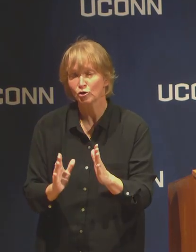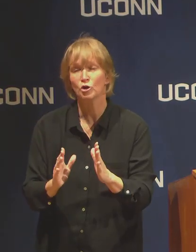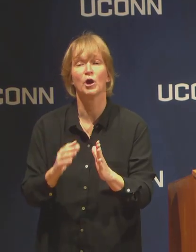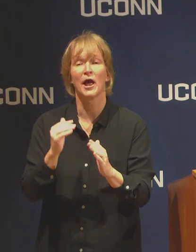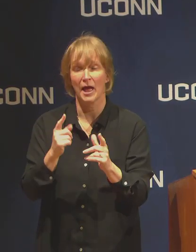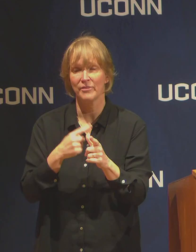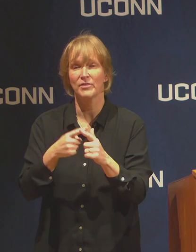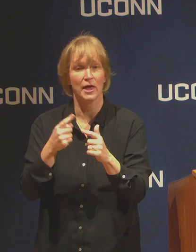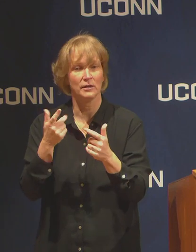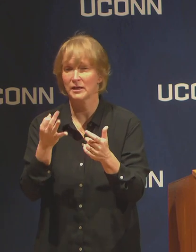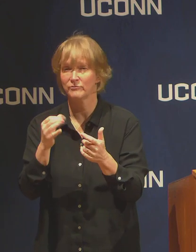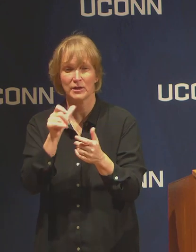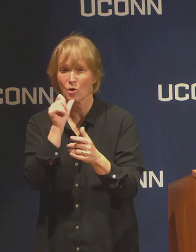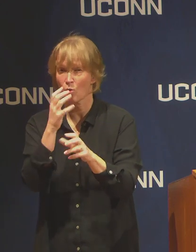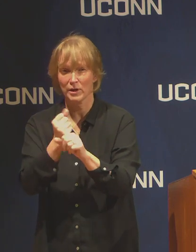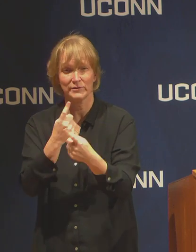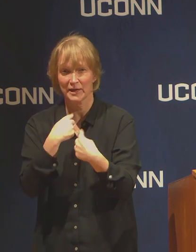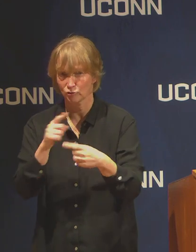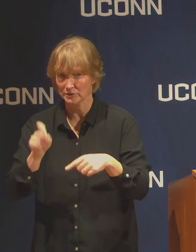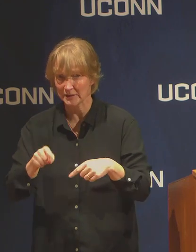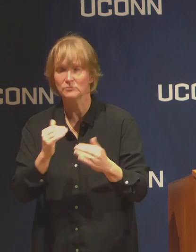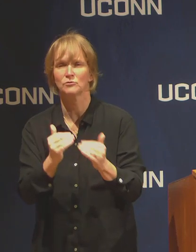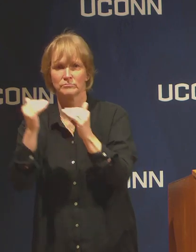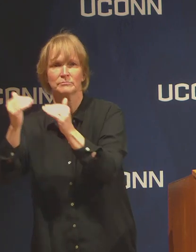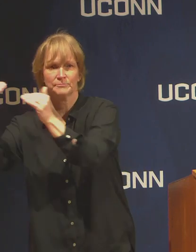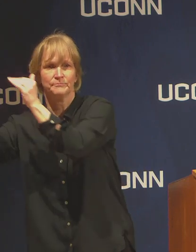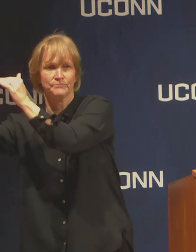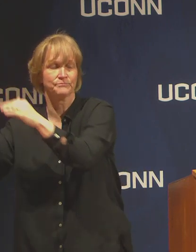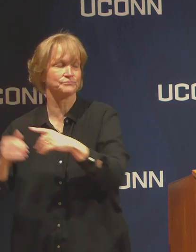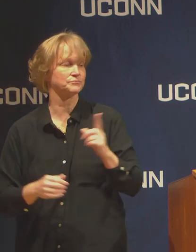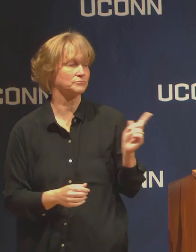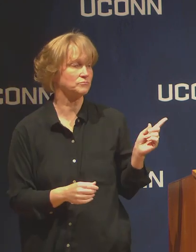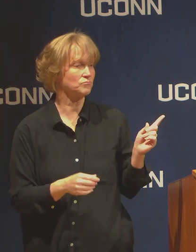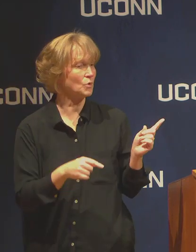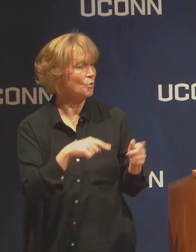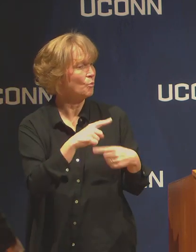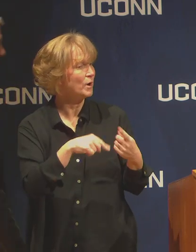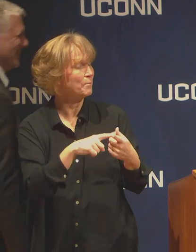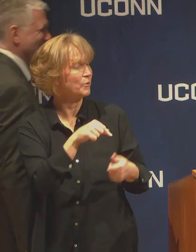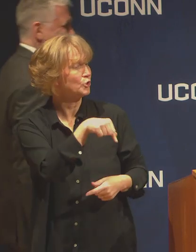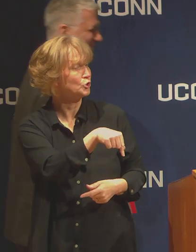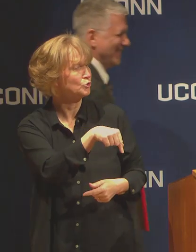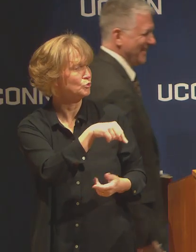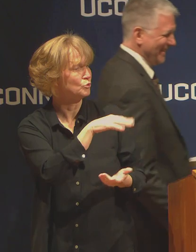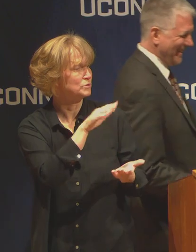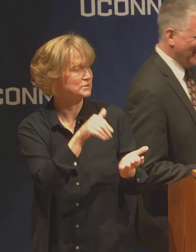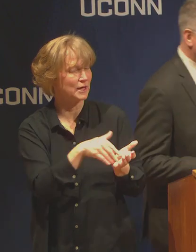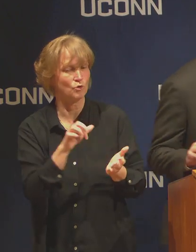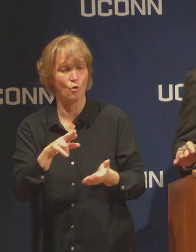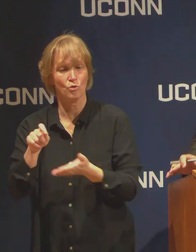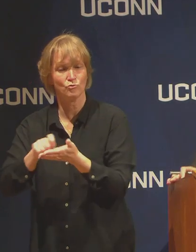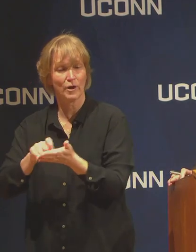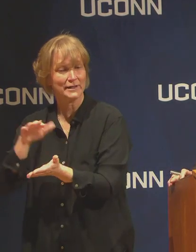Will support services such as the Q Center be available on line.